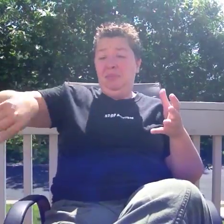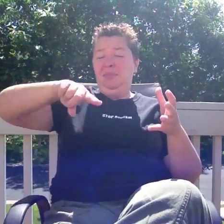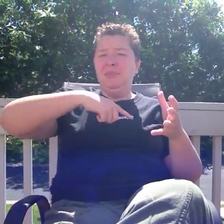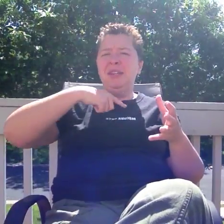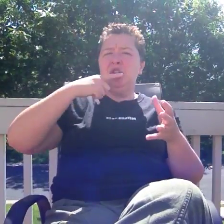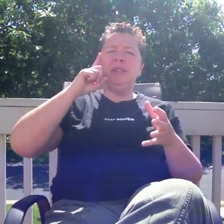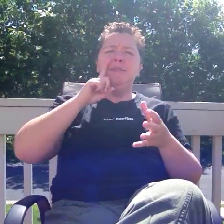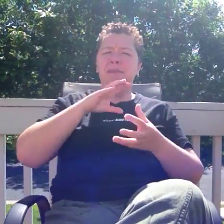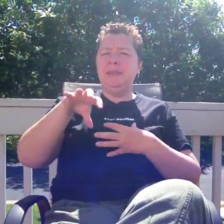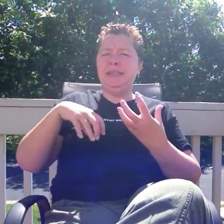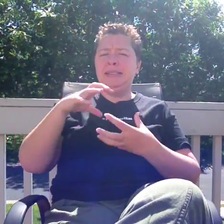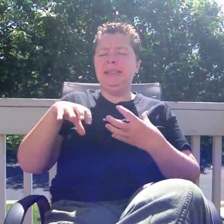"Really, you deaf people have to be careful, if we don't like